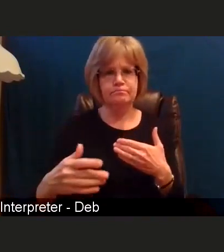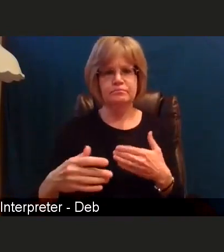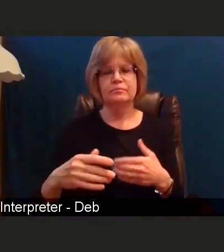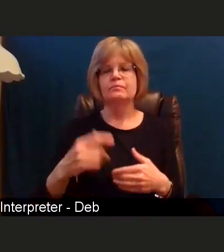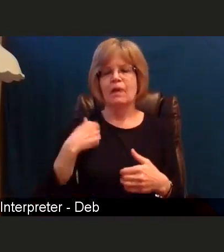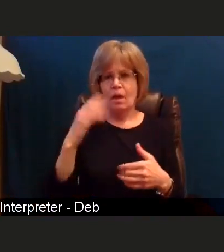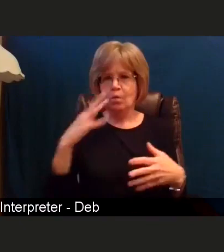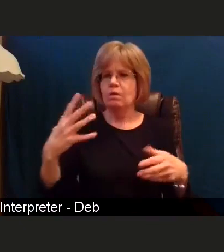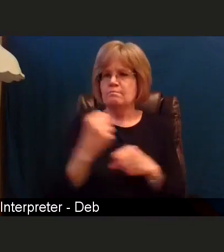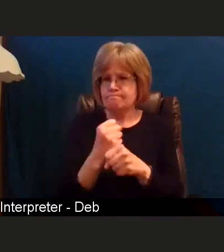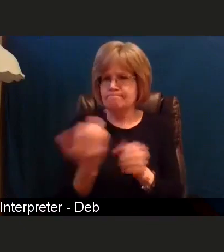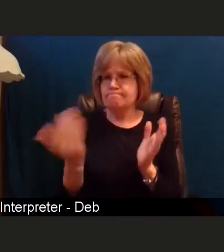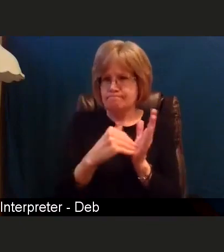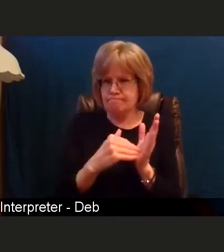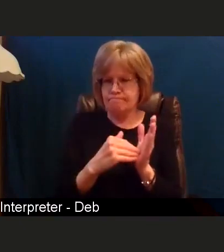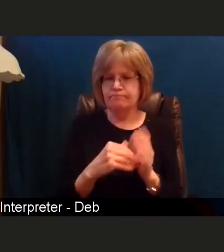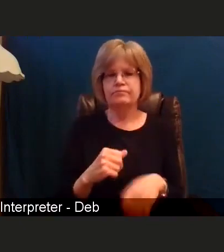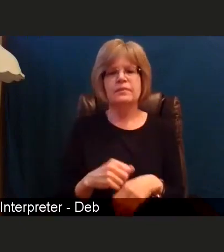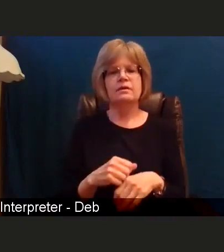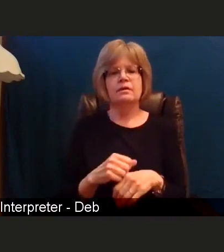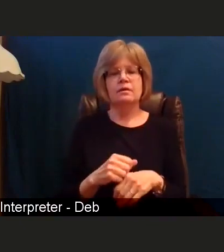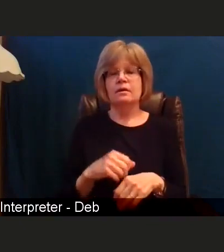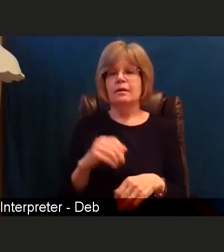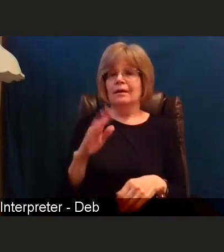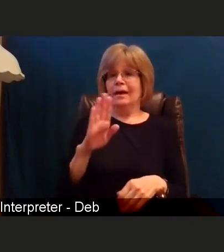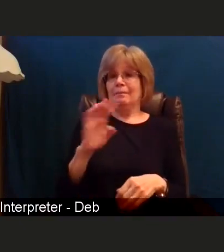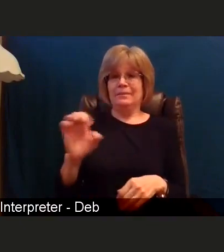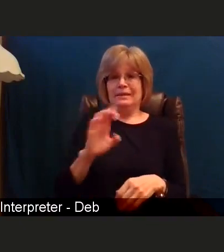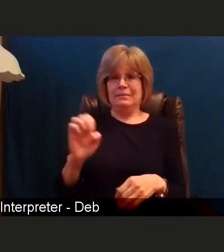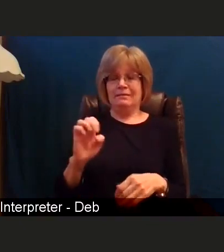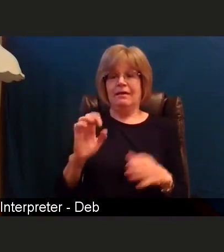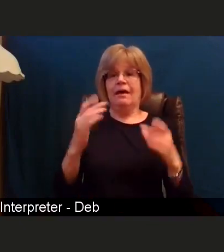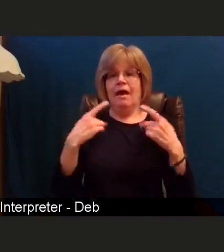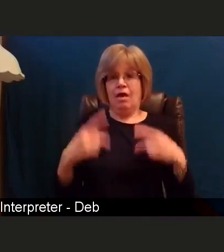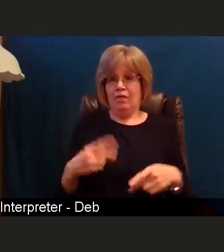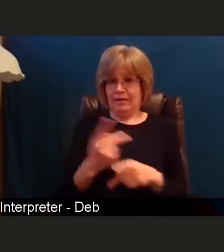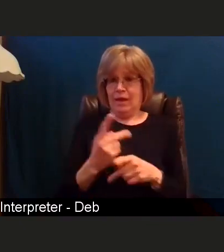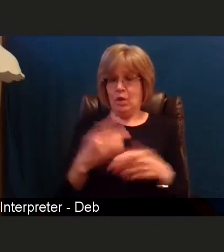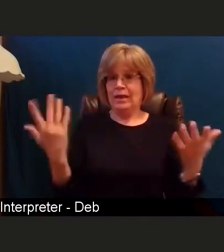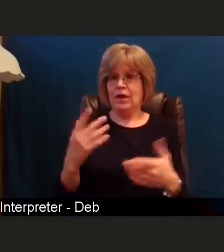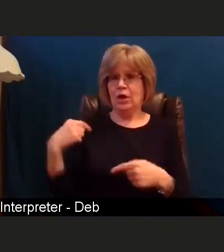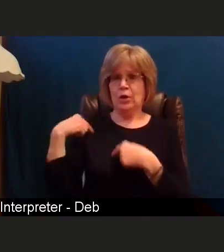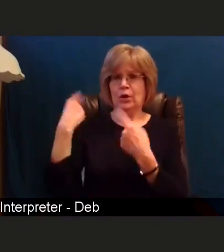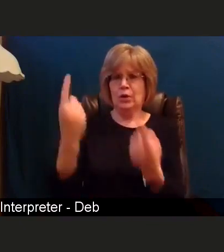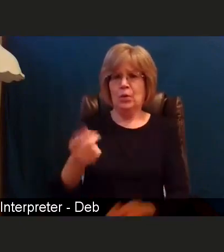that Beebe Healthcare has been here for 104 years to serve the community